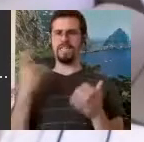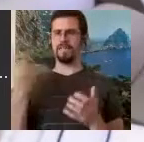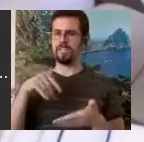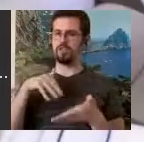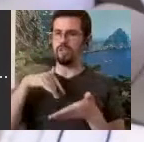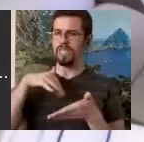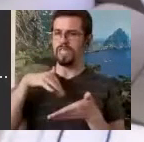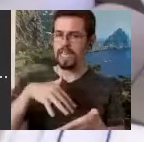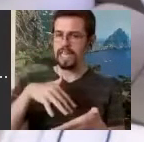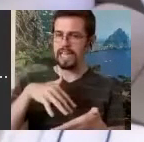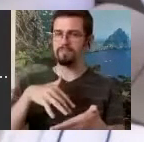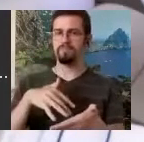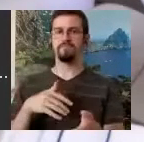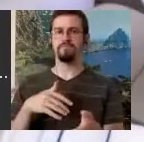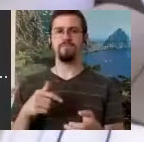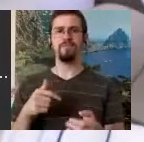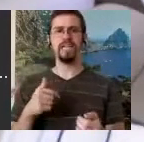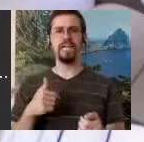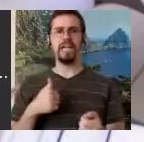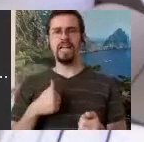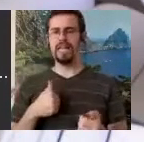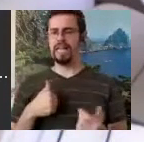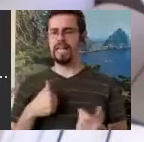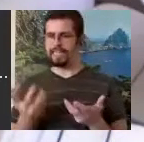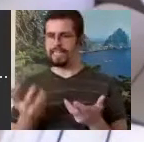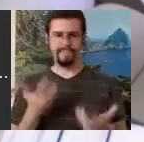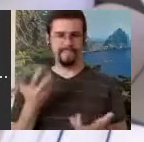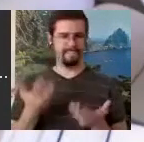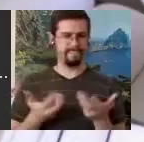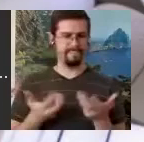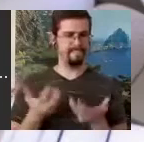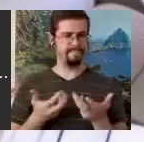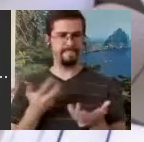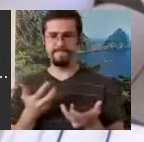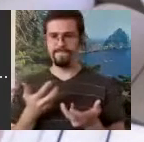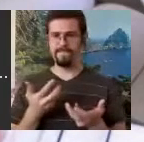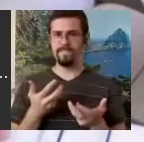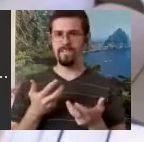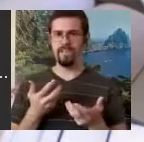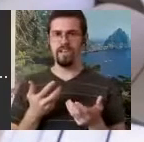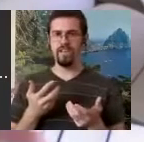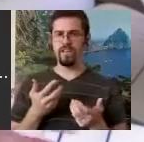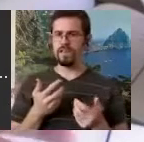I was in the dressing rooms of a of a studio and there was a book sitting on a